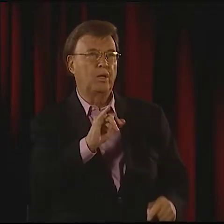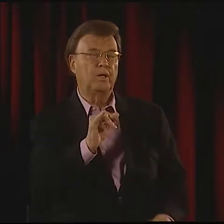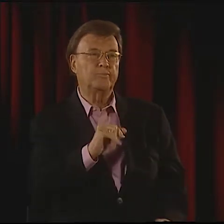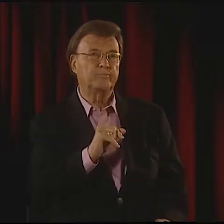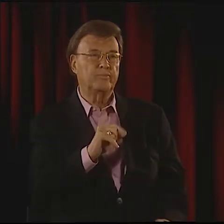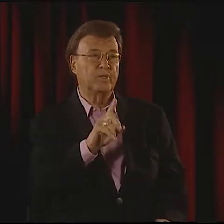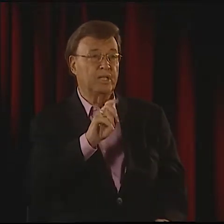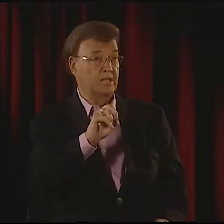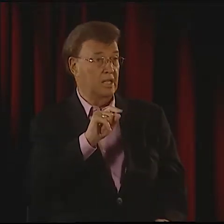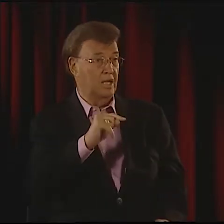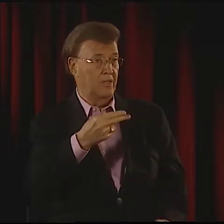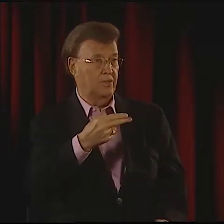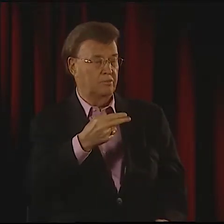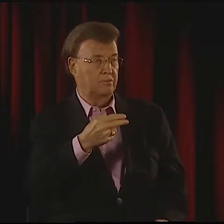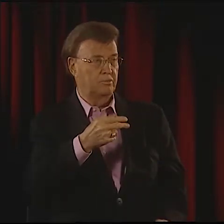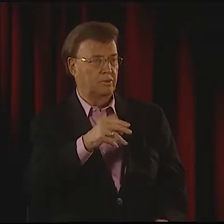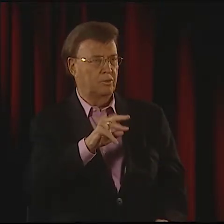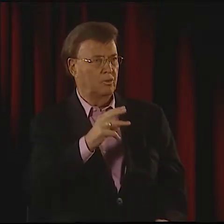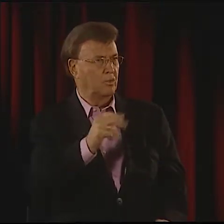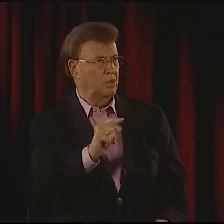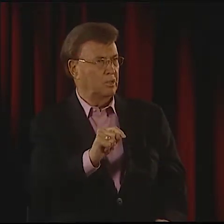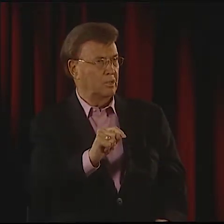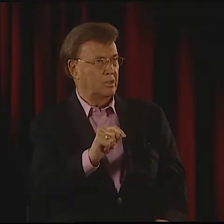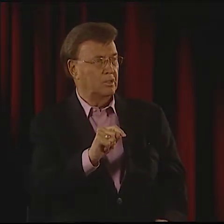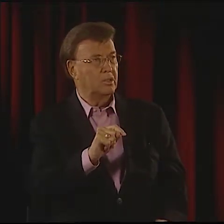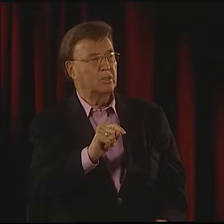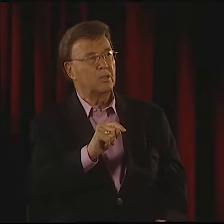AND I SAID, "MAYBE YOU SHOULD SPEAK THE WORDS FOR ME FIRST